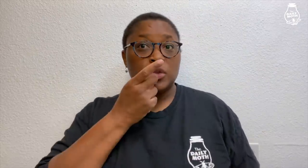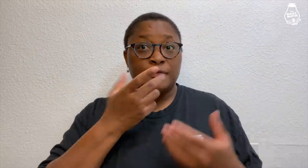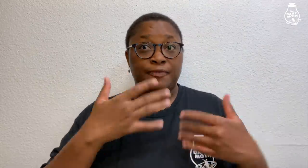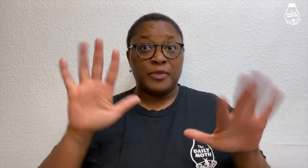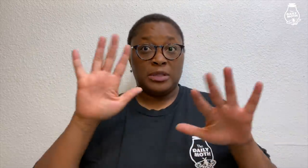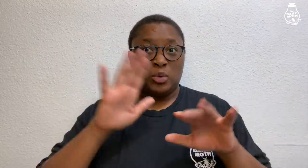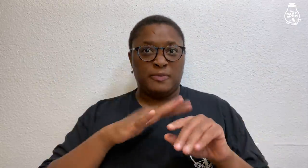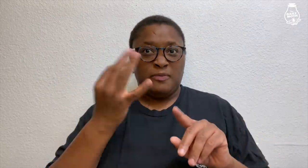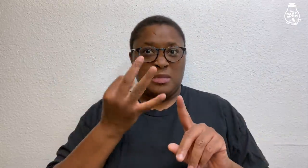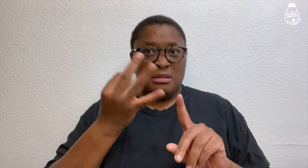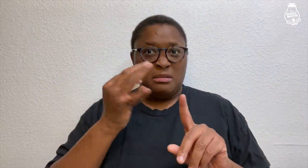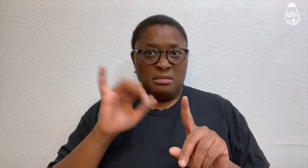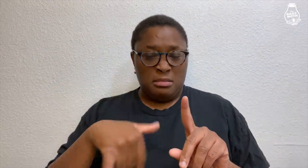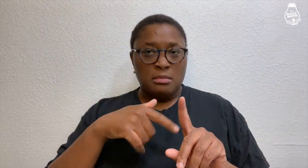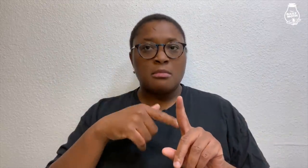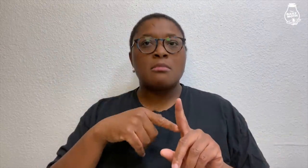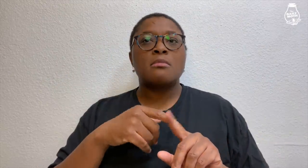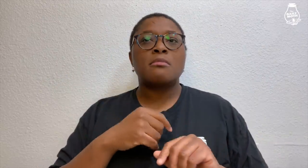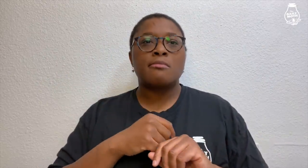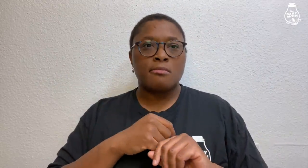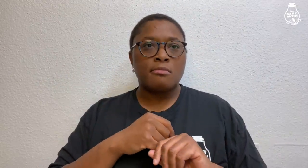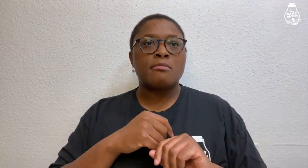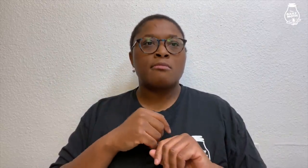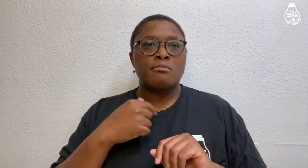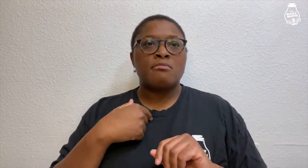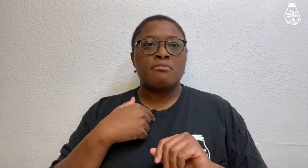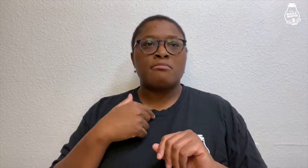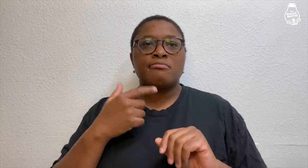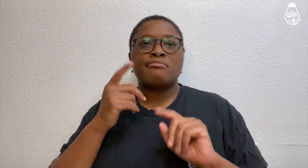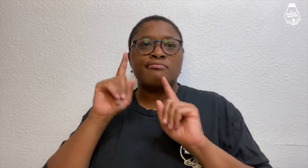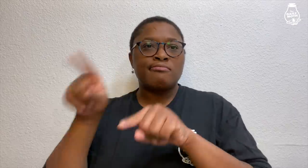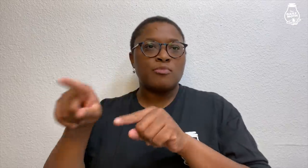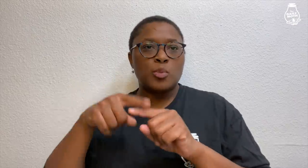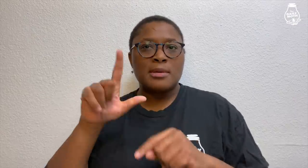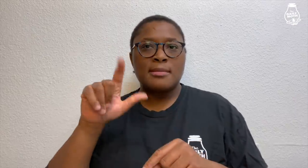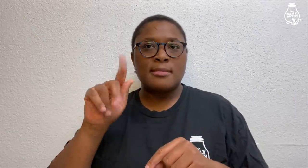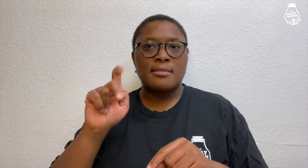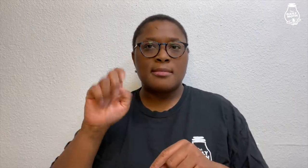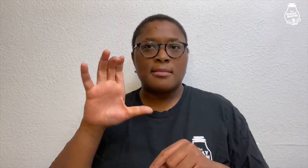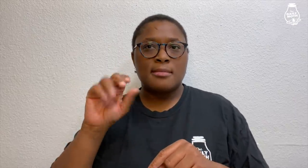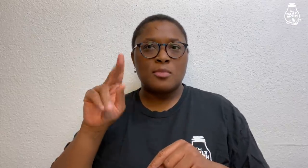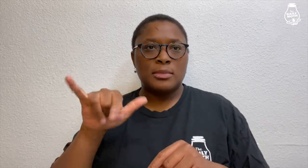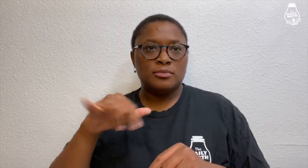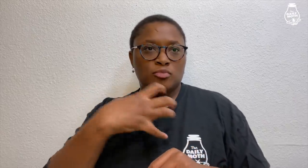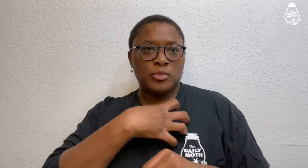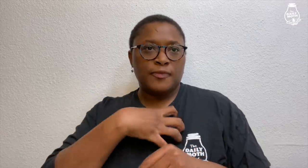After dinner on Friday, I went to the Lake County